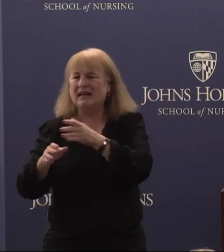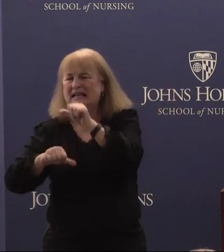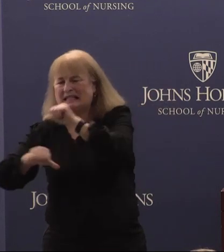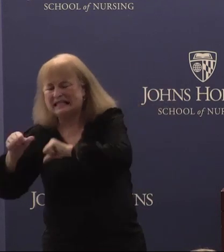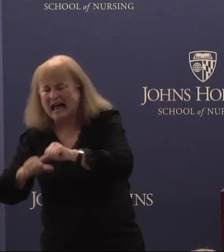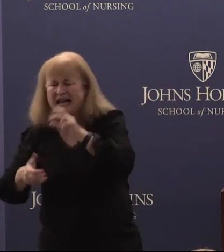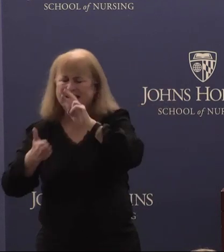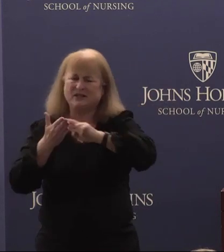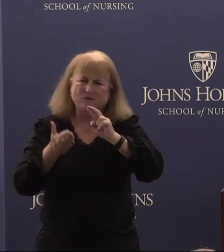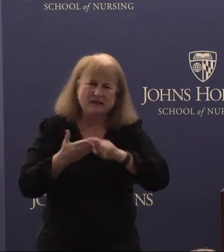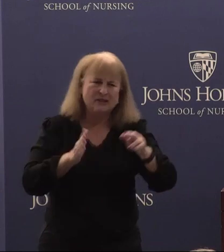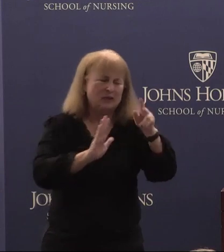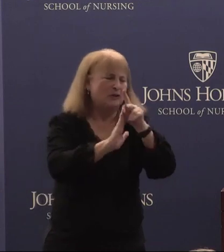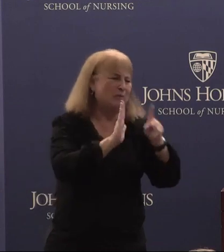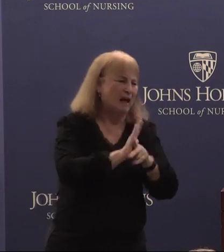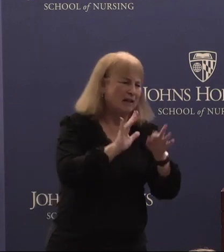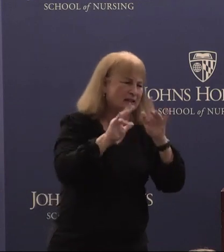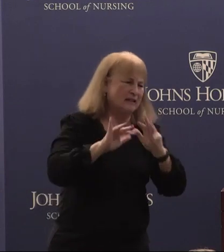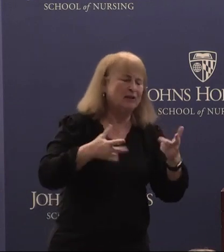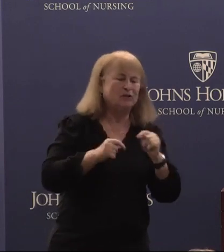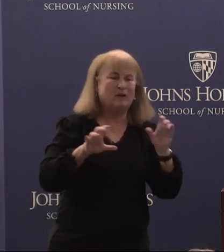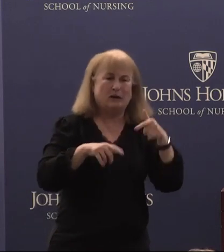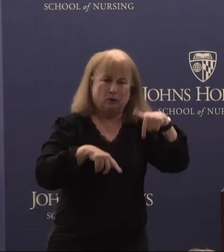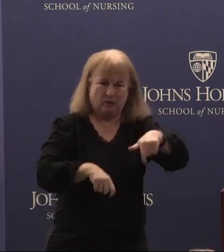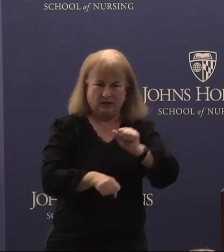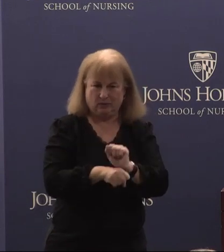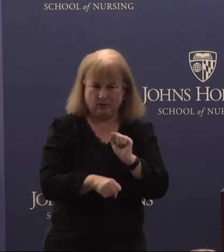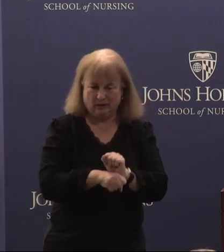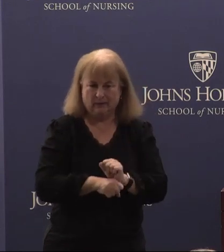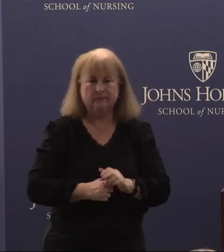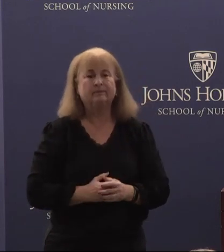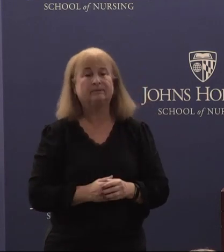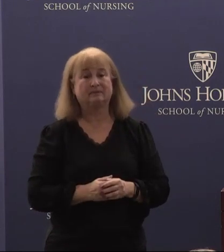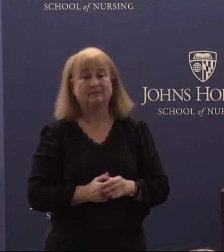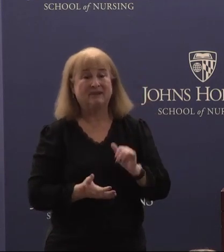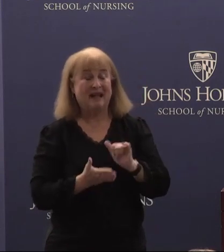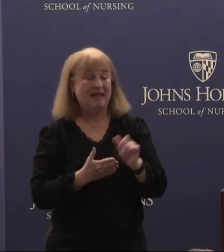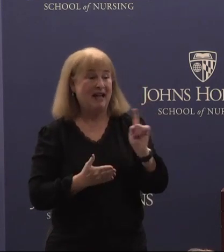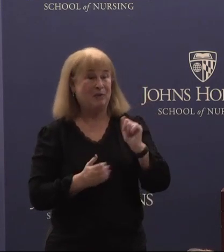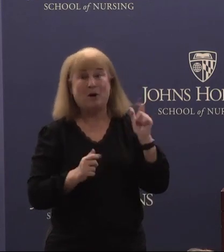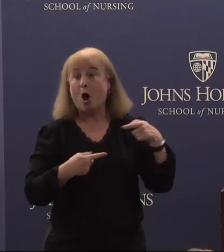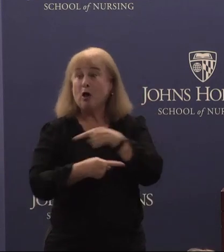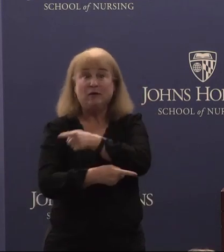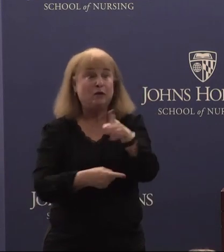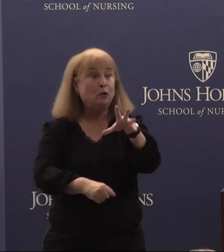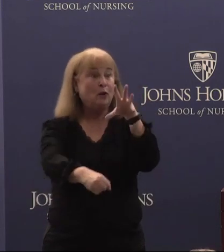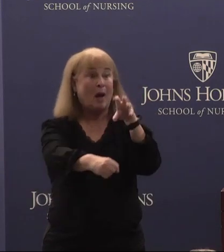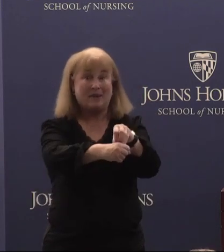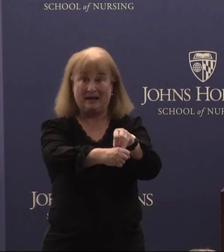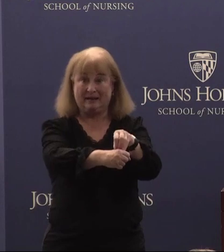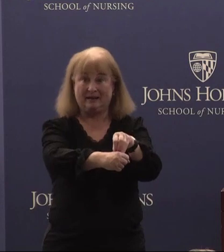to try and do this work. And that's where all of you come in. There's a lot of people